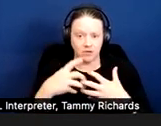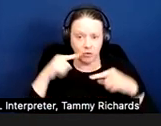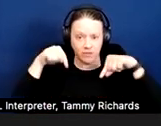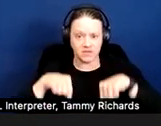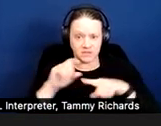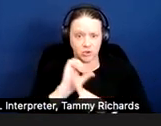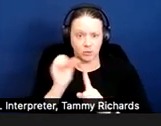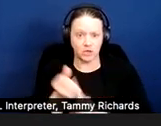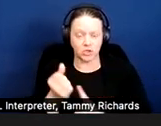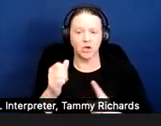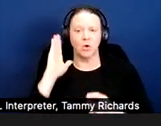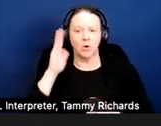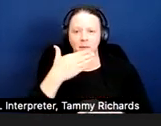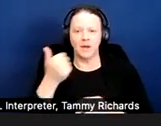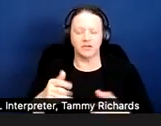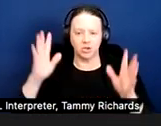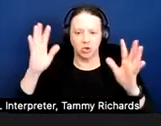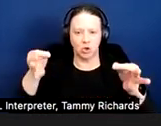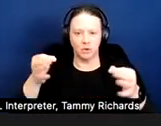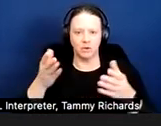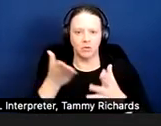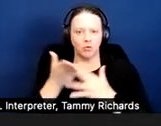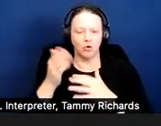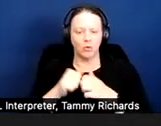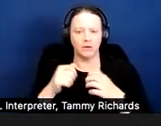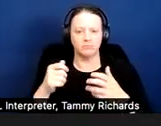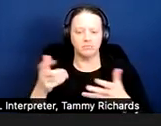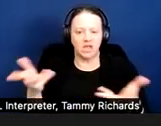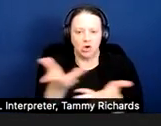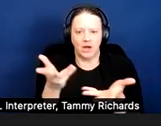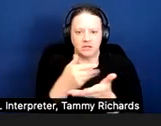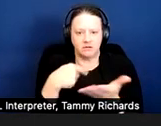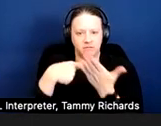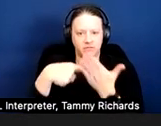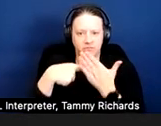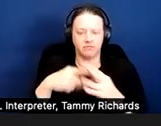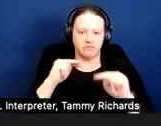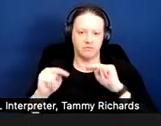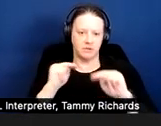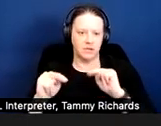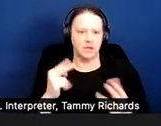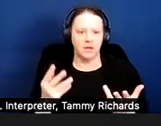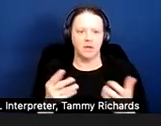Just because it is a subsidized housing complex and there's various ways that the issue could